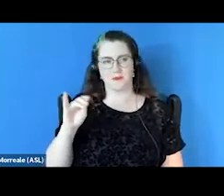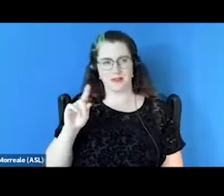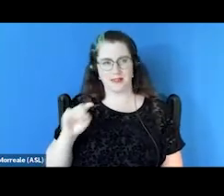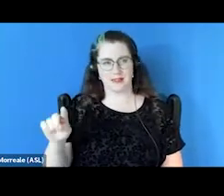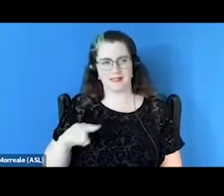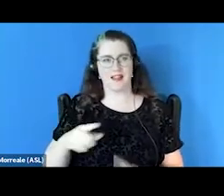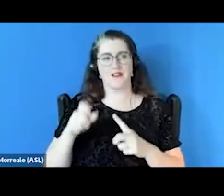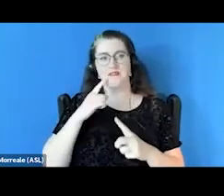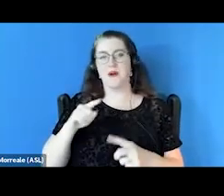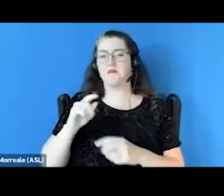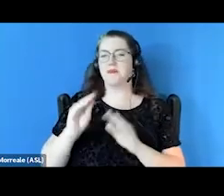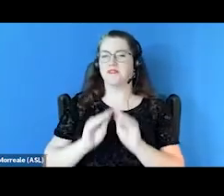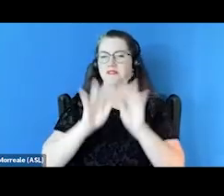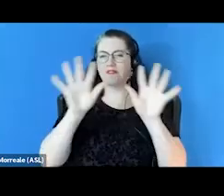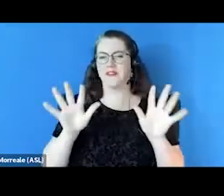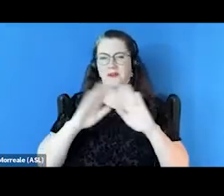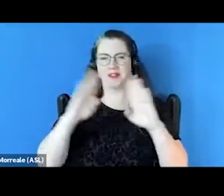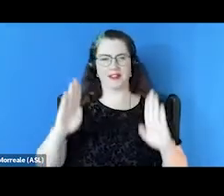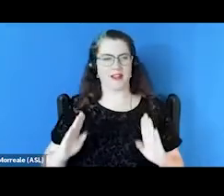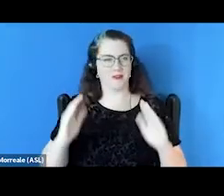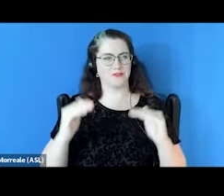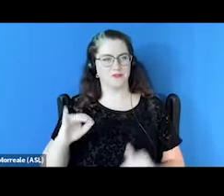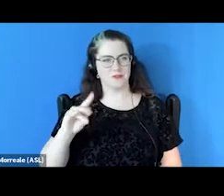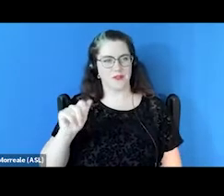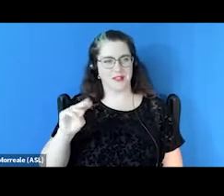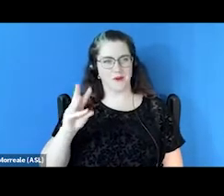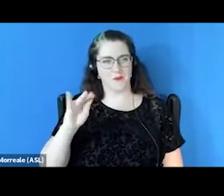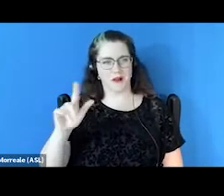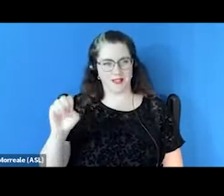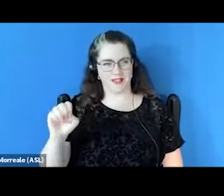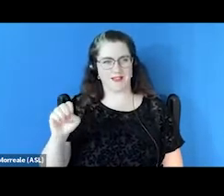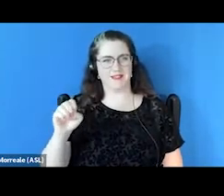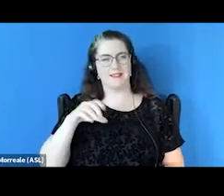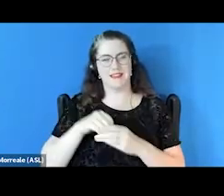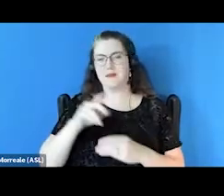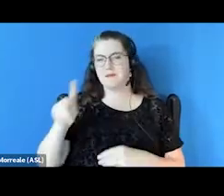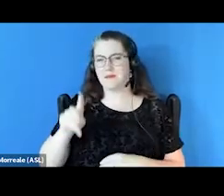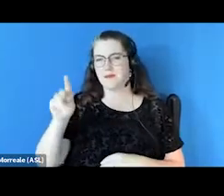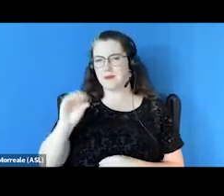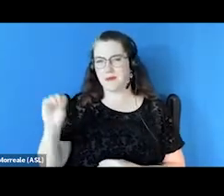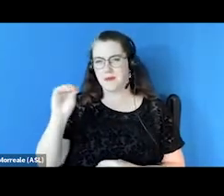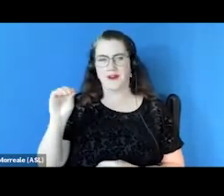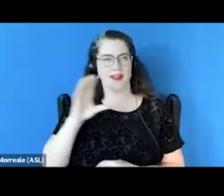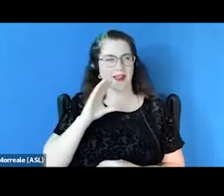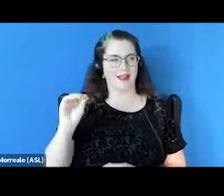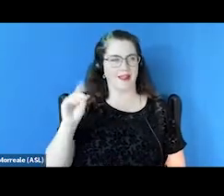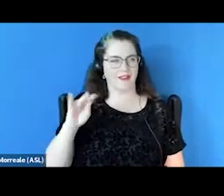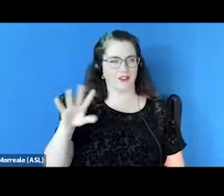in New York, Juliana Wallace from Central City Concern in Portland, Oregon and Donald Whitehead Jr, the Executive Director